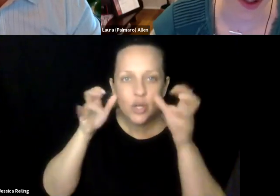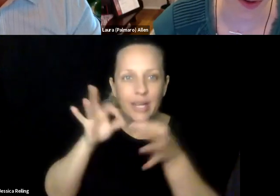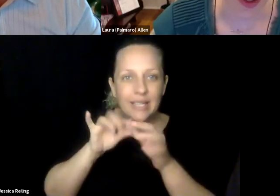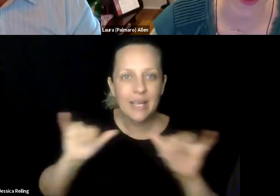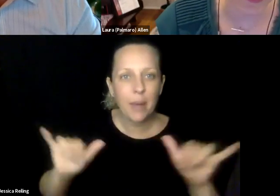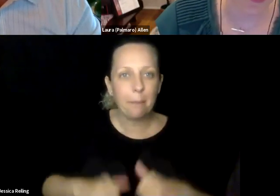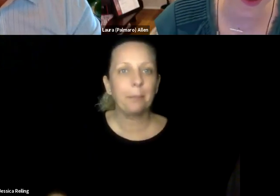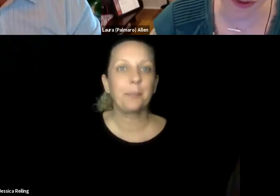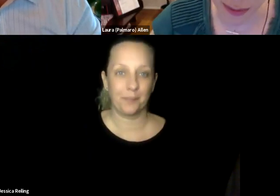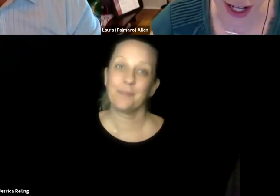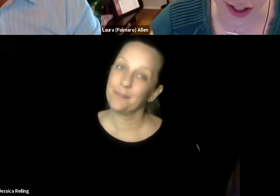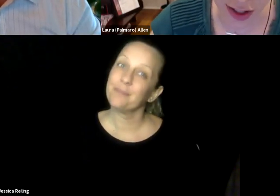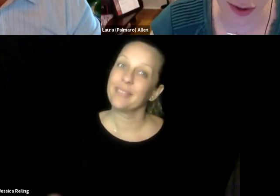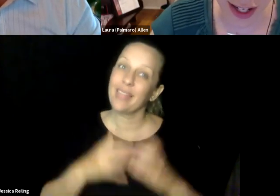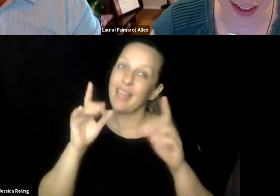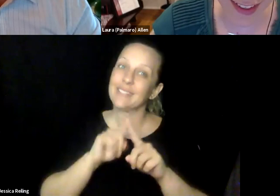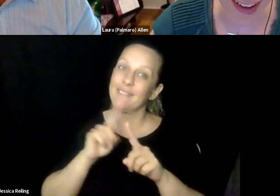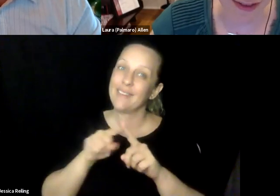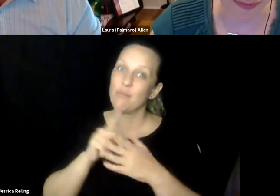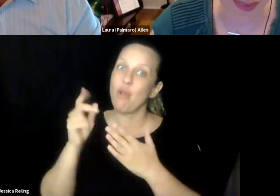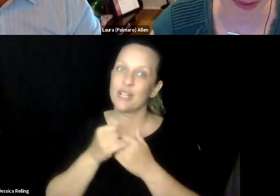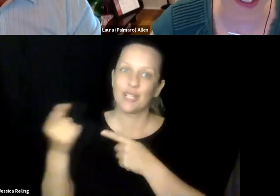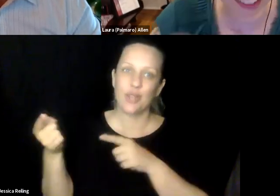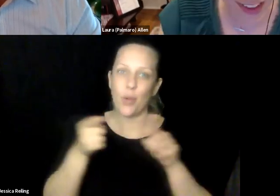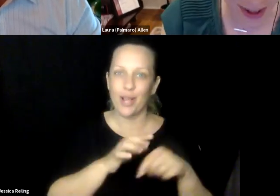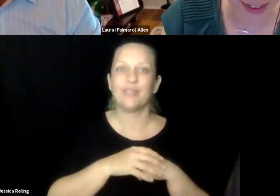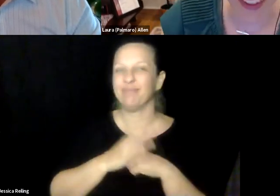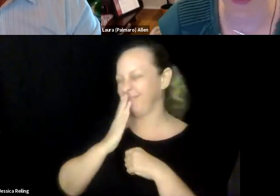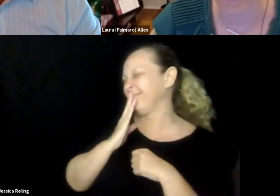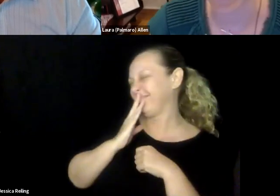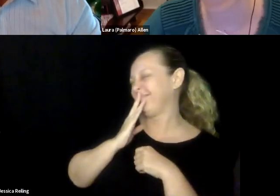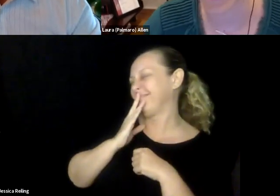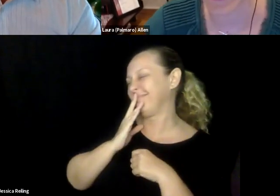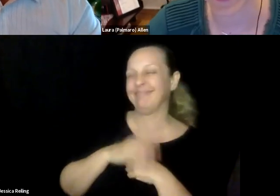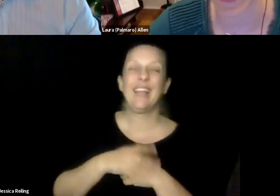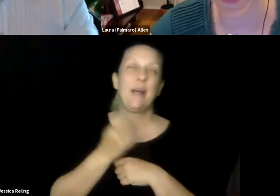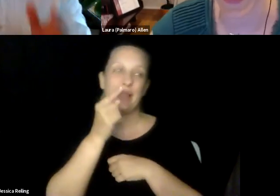learning and processing challenges that could really benefit from that audio and visual connection at the same time.